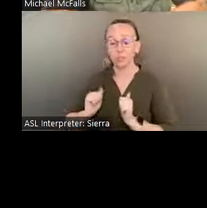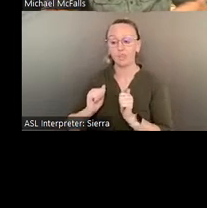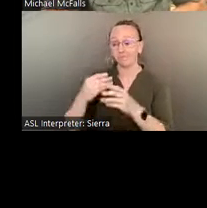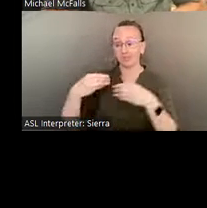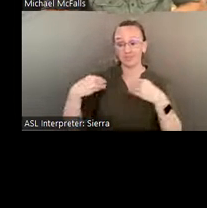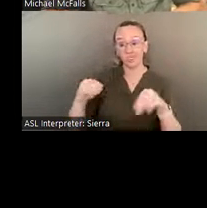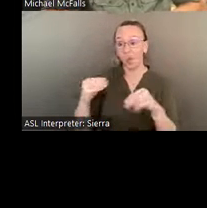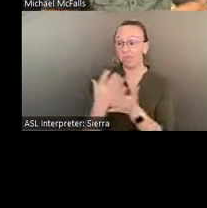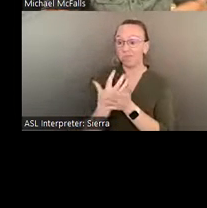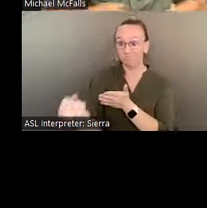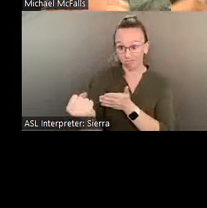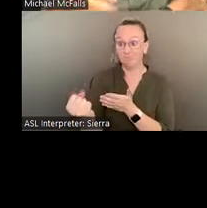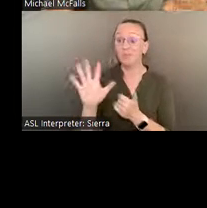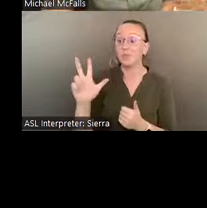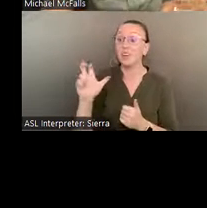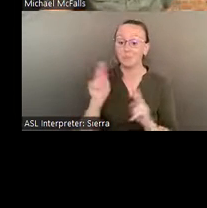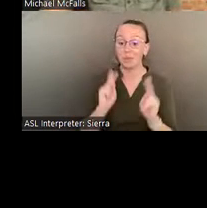about 300 people, and it was a great experience.